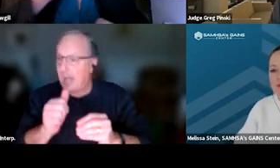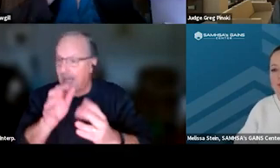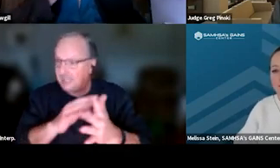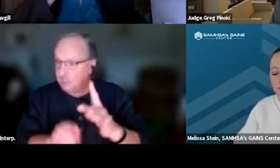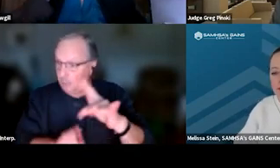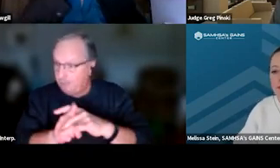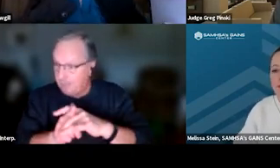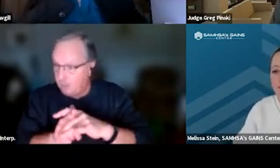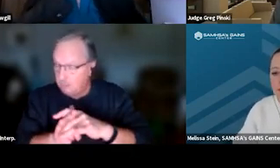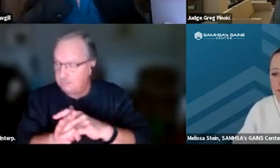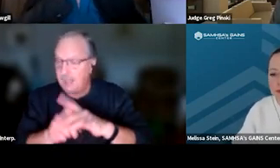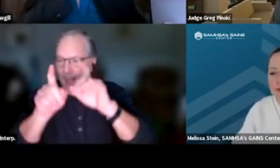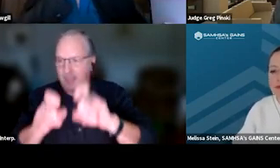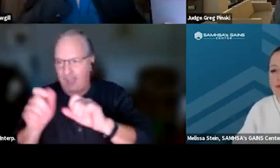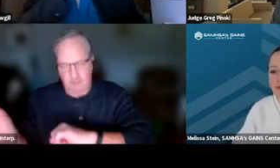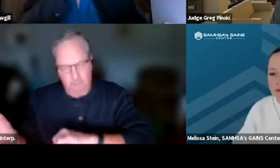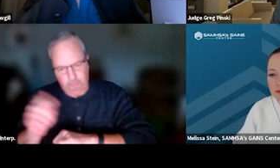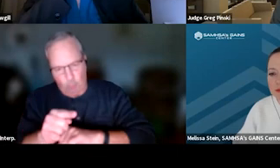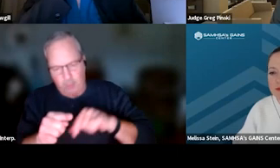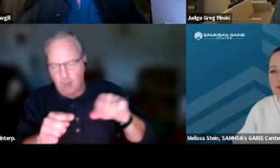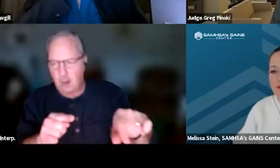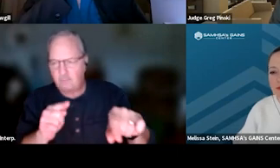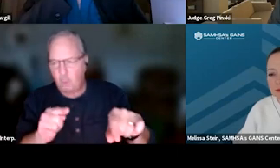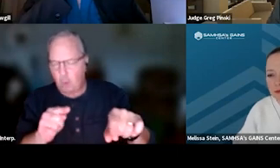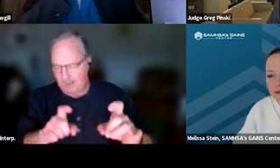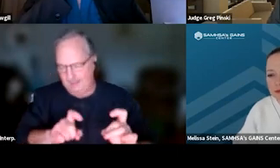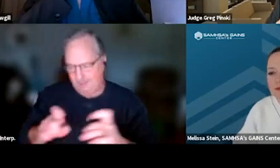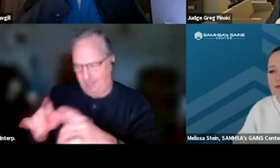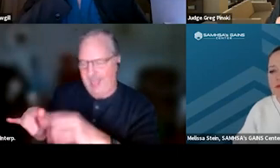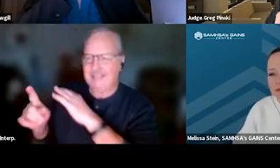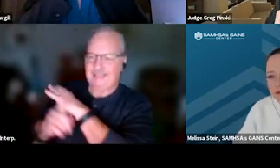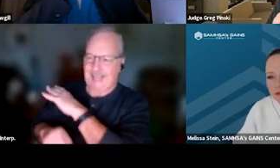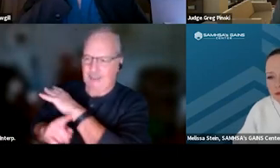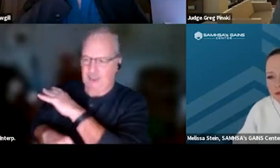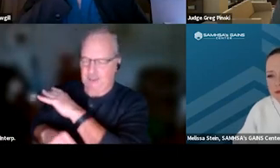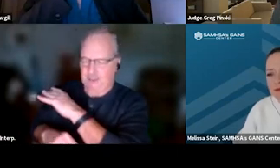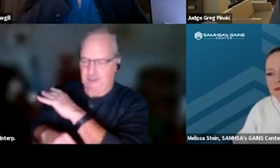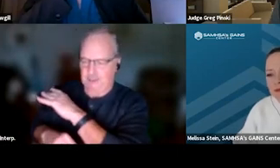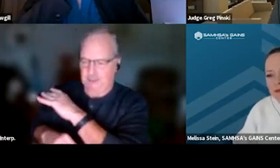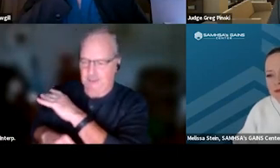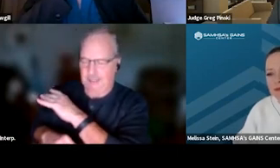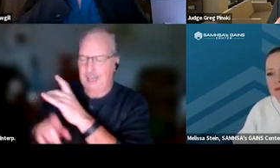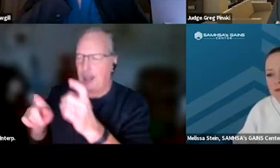They have to be there for the delivery of that sanction. Now, there's certain times